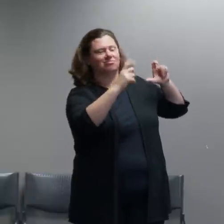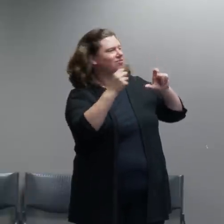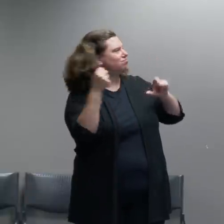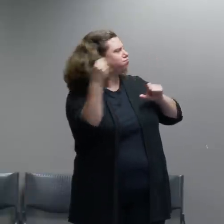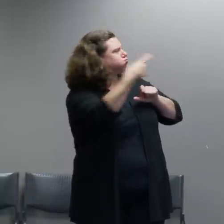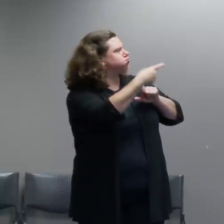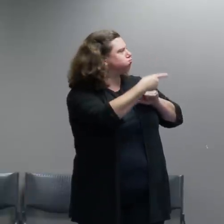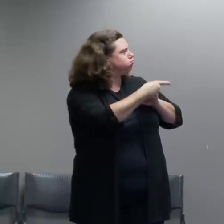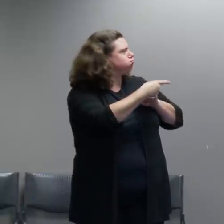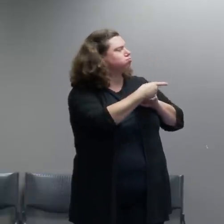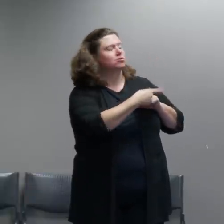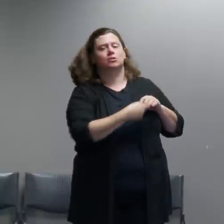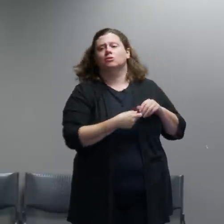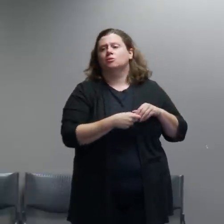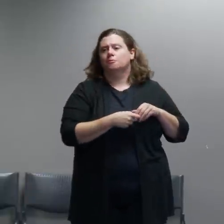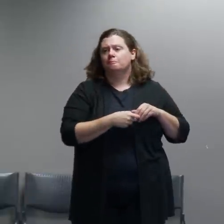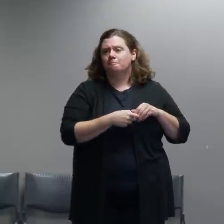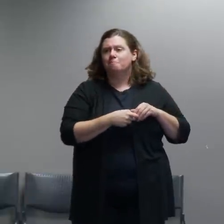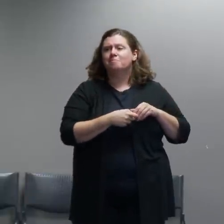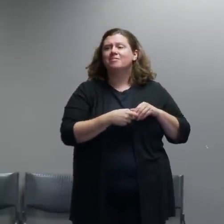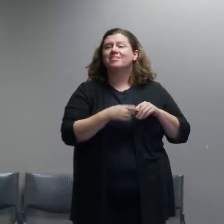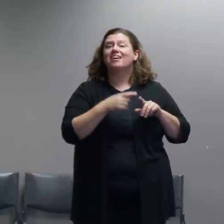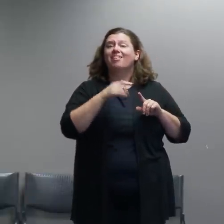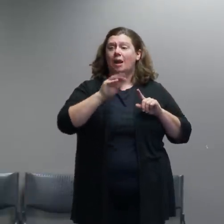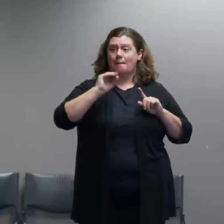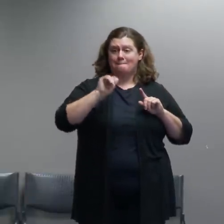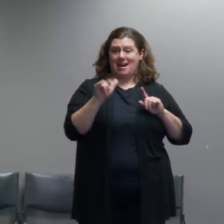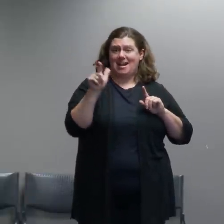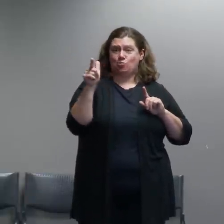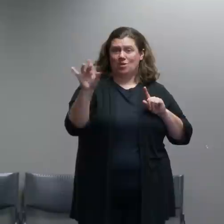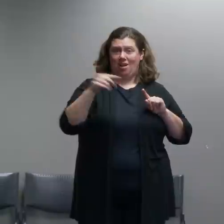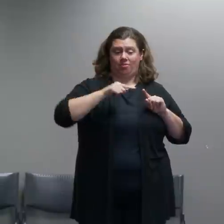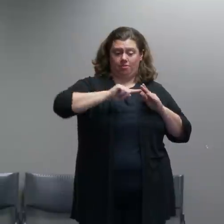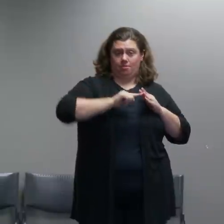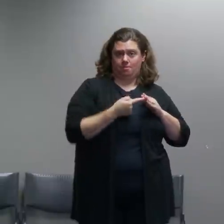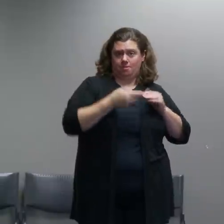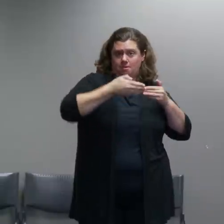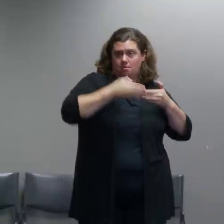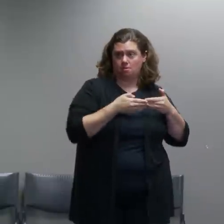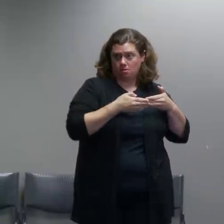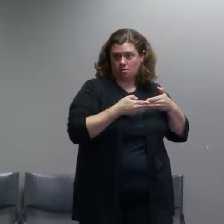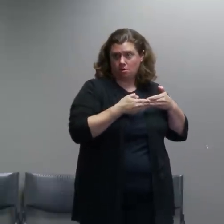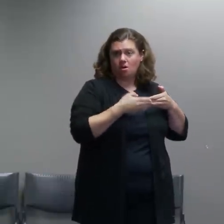What happened on may 29th is there was a mainstream protest event